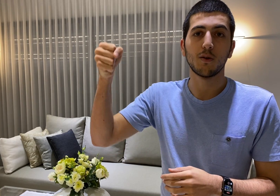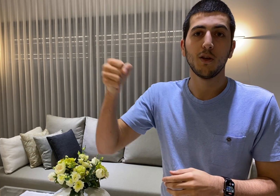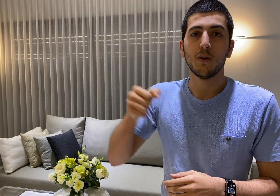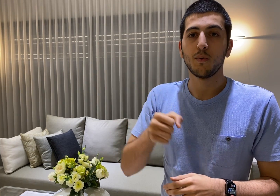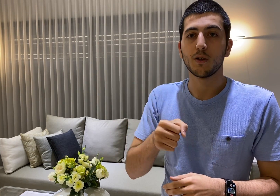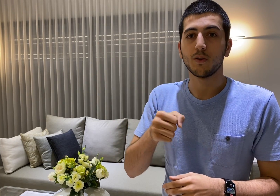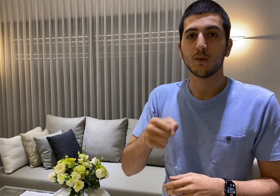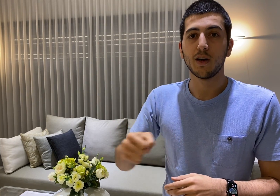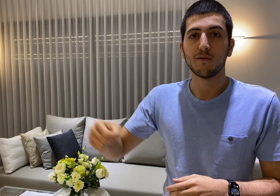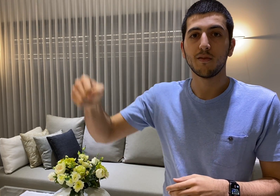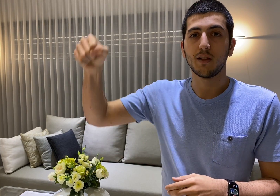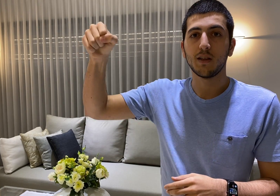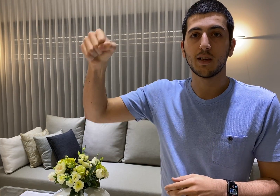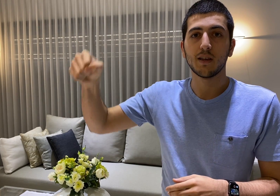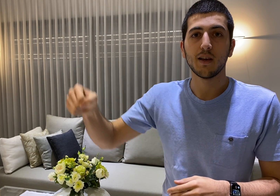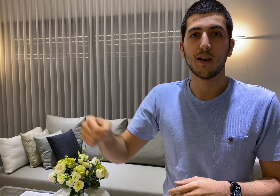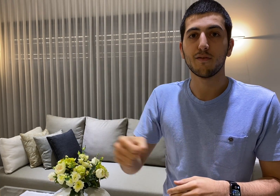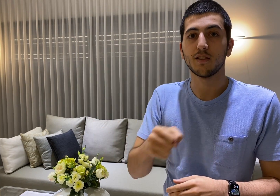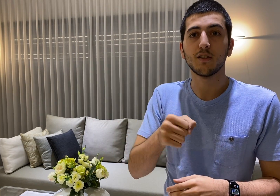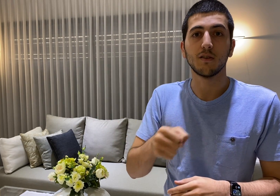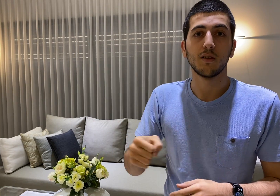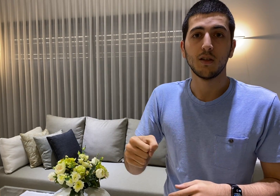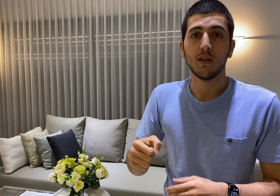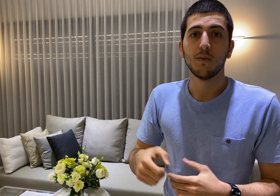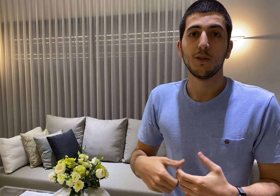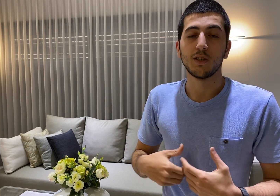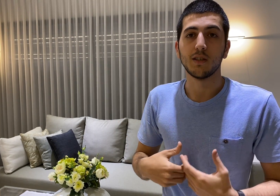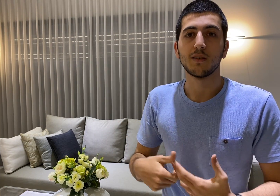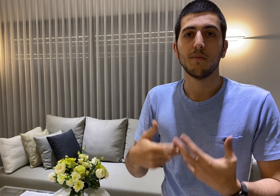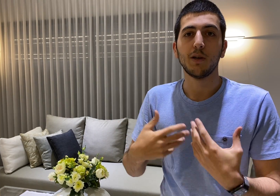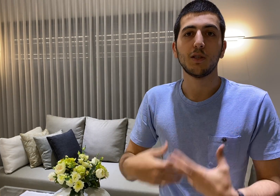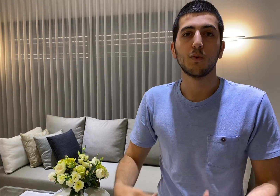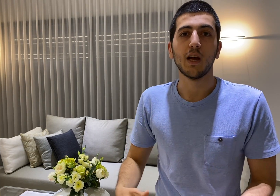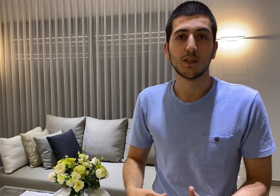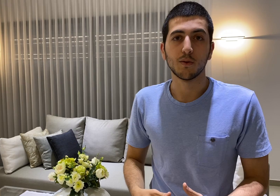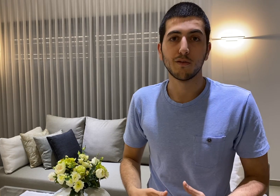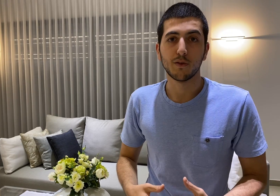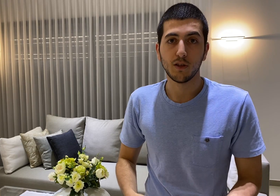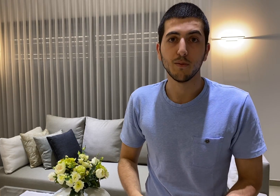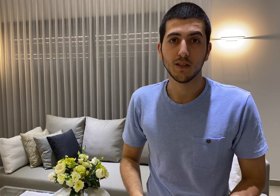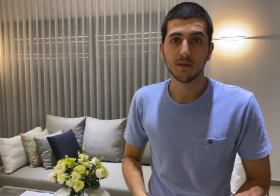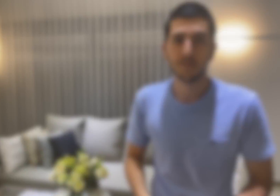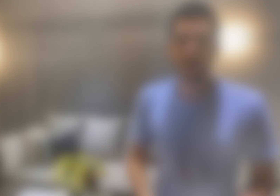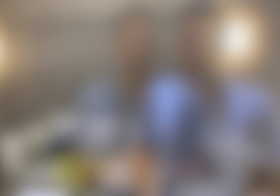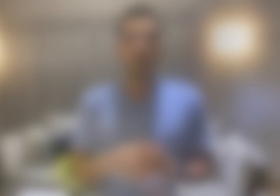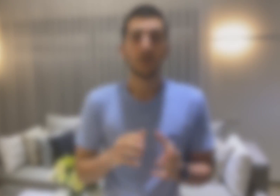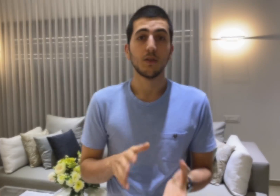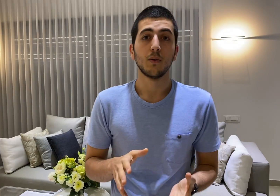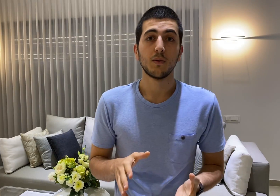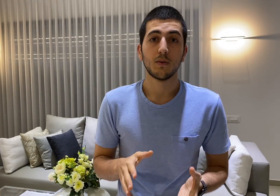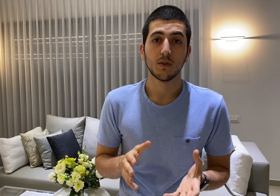we can also have like a circle which is much more natural for humans so to